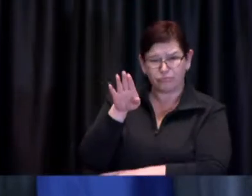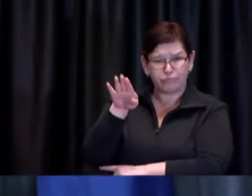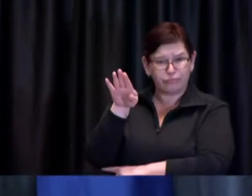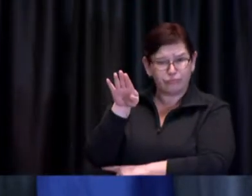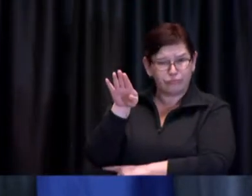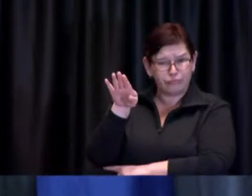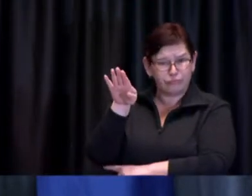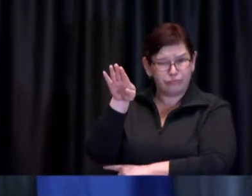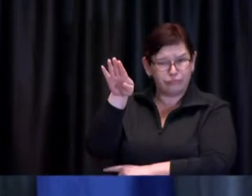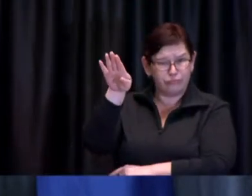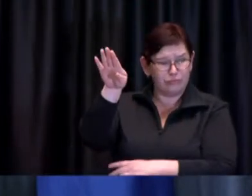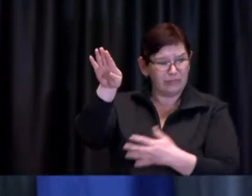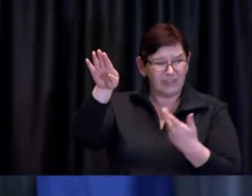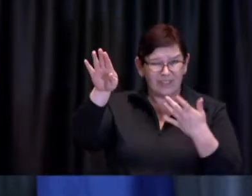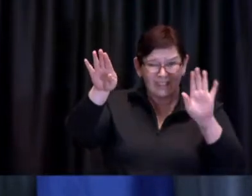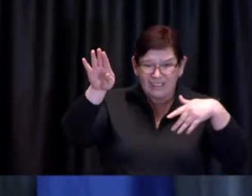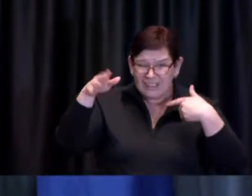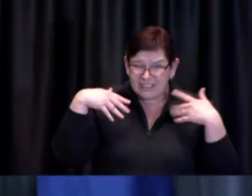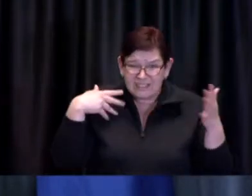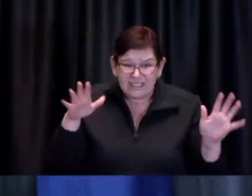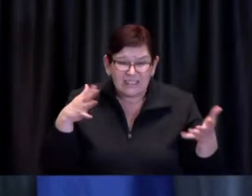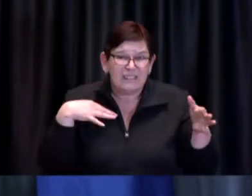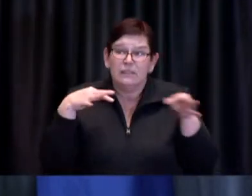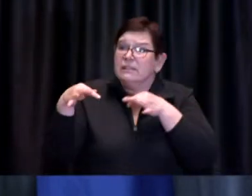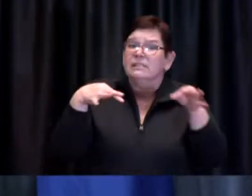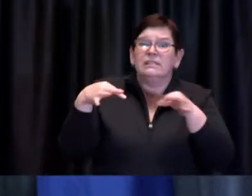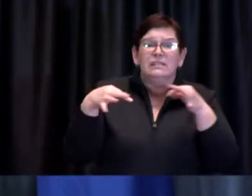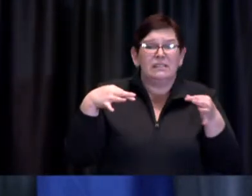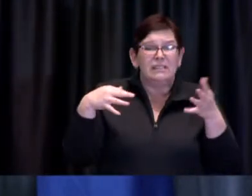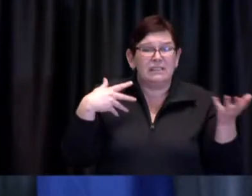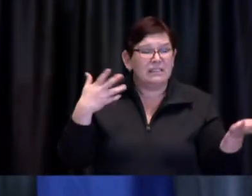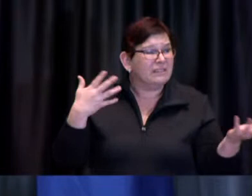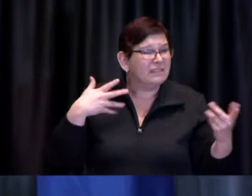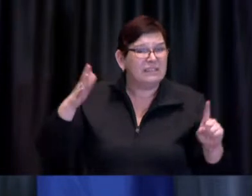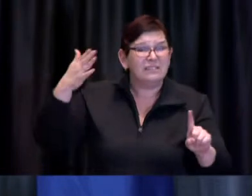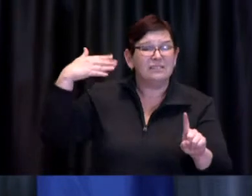and many of my peers when the variants first arrived in Toronto.